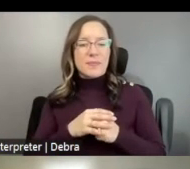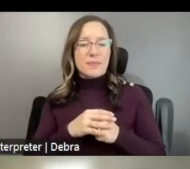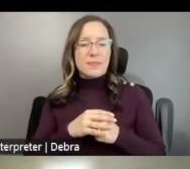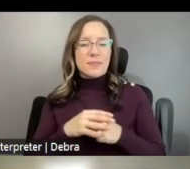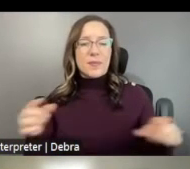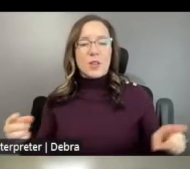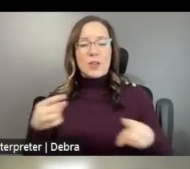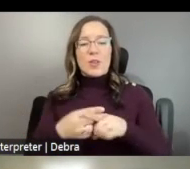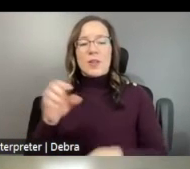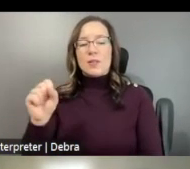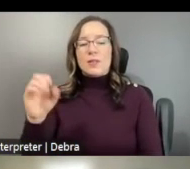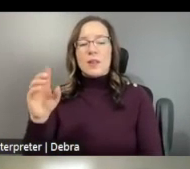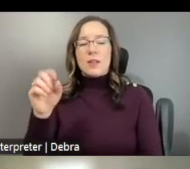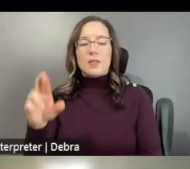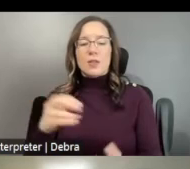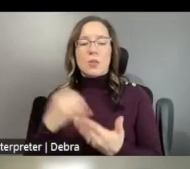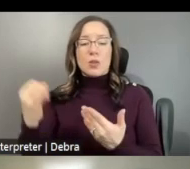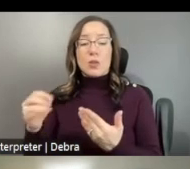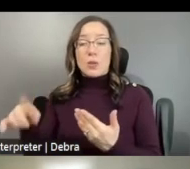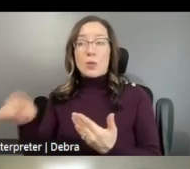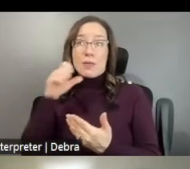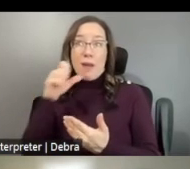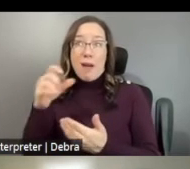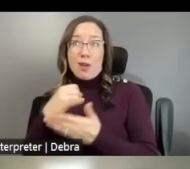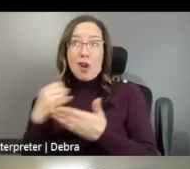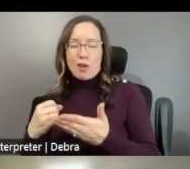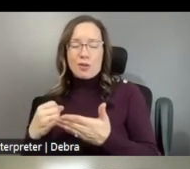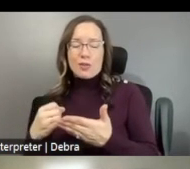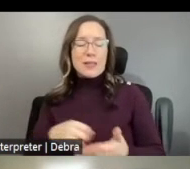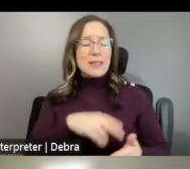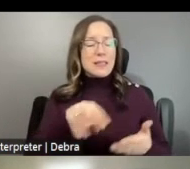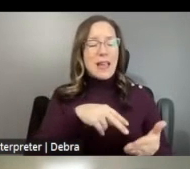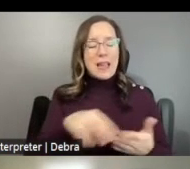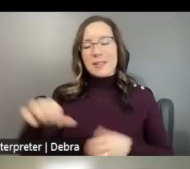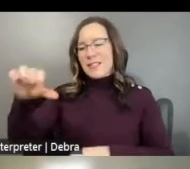PROJECTS WITH NON-ARTS OR ORGANIZATIONS THAT BRING DANCE INTO THE REALM OF SCIENCE, TECHNOLOGY,